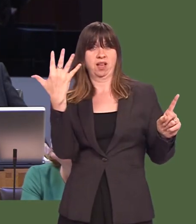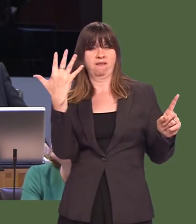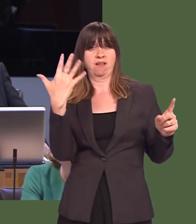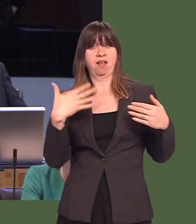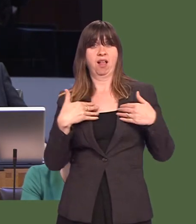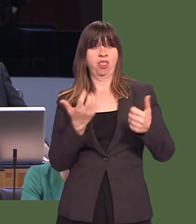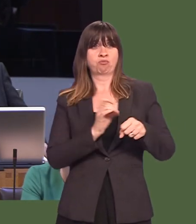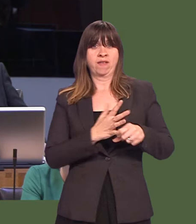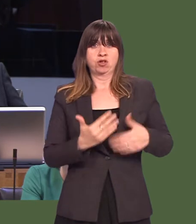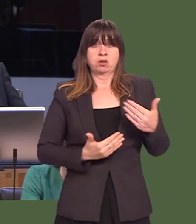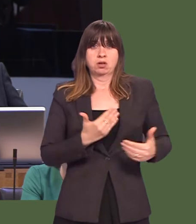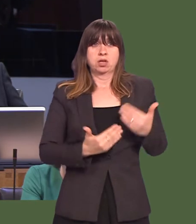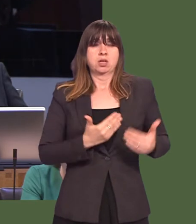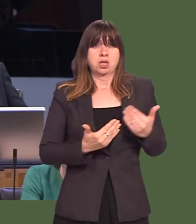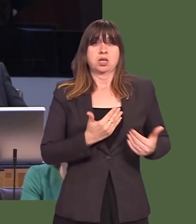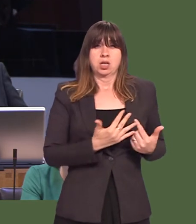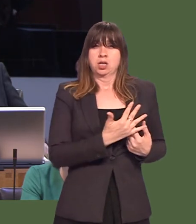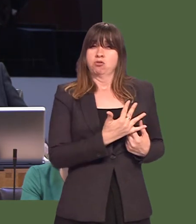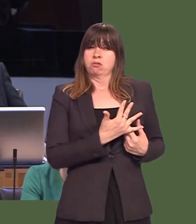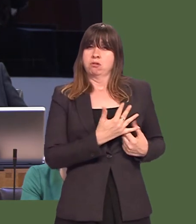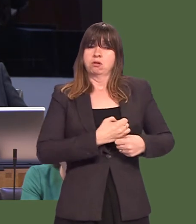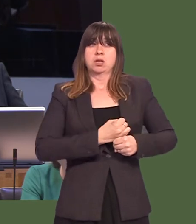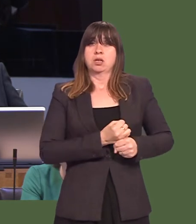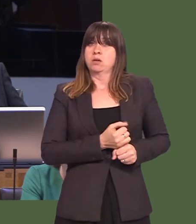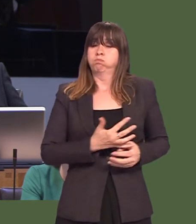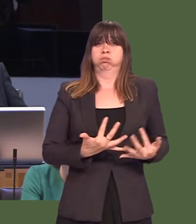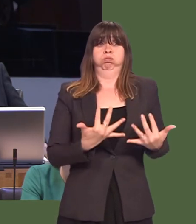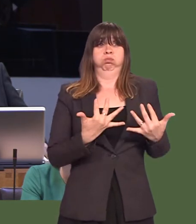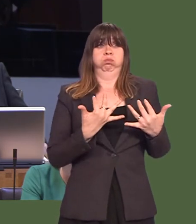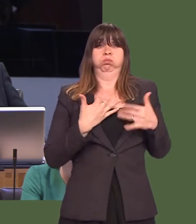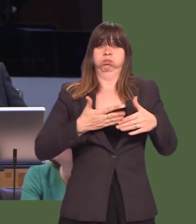Mental health professionals are working under huge pressures that they canít cope with